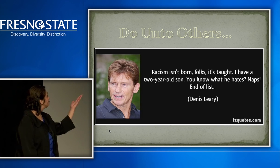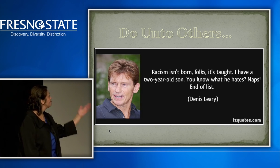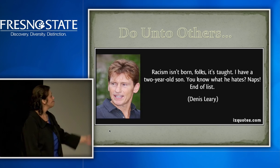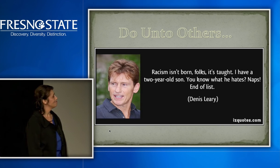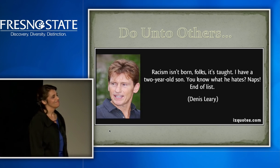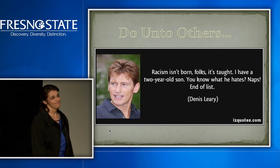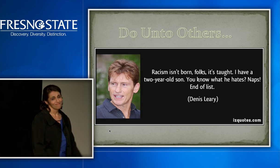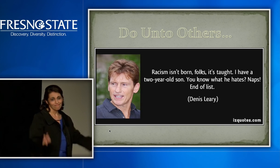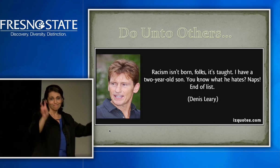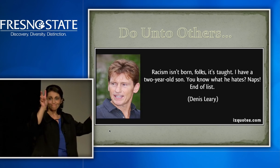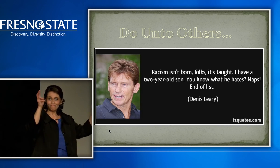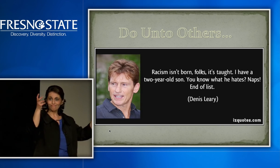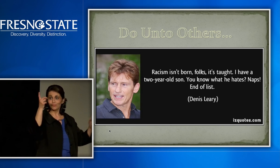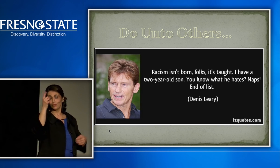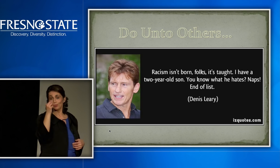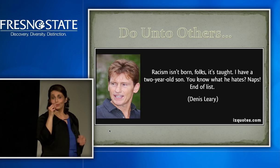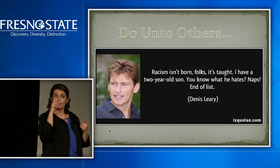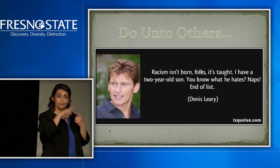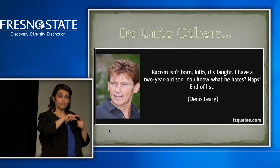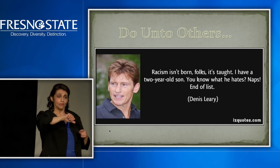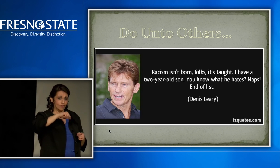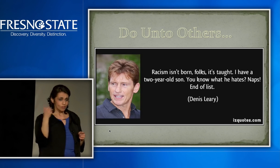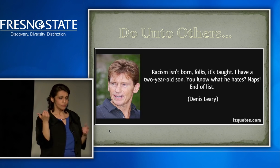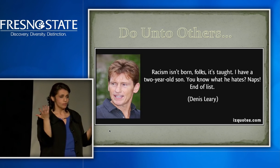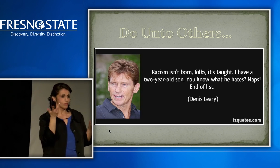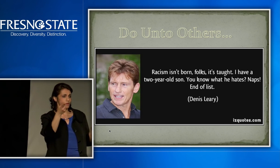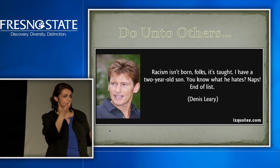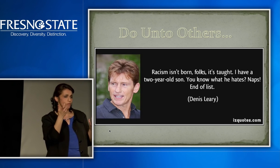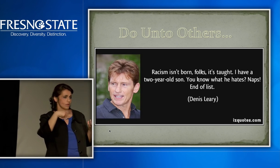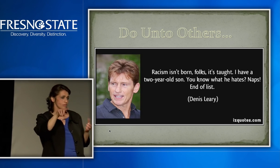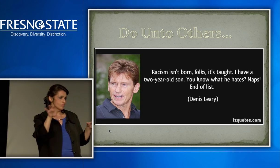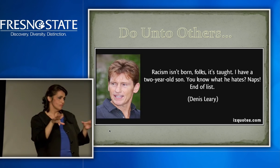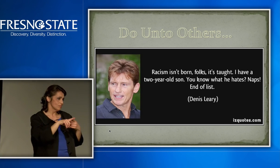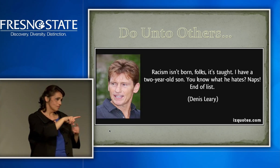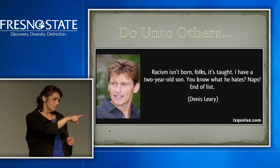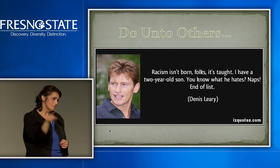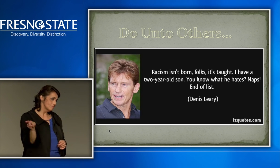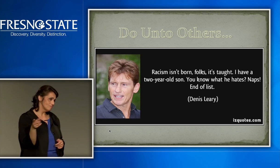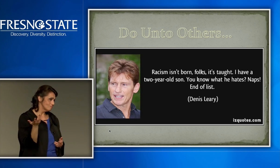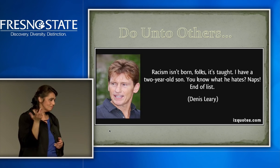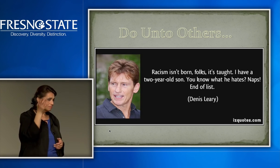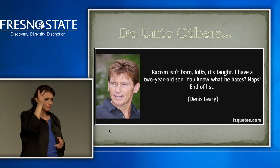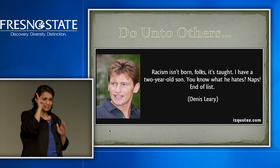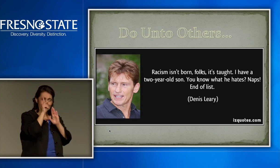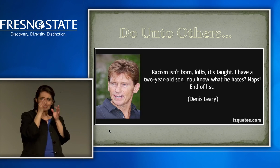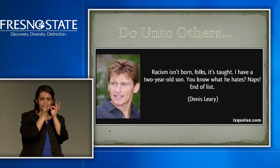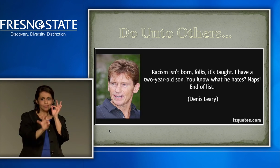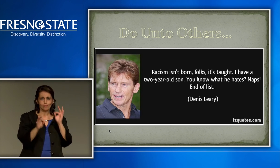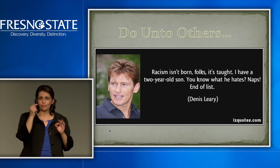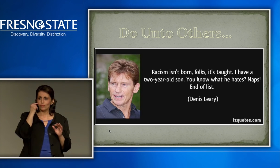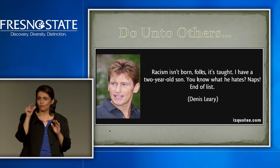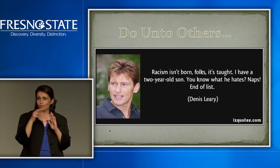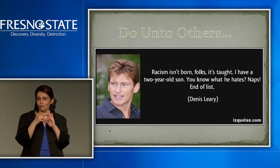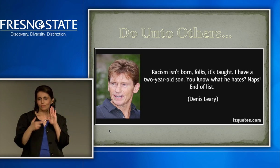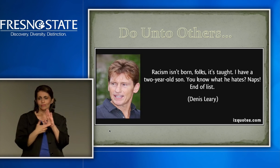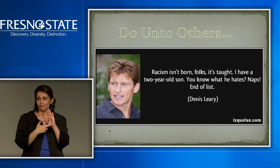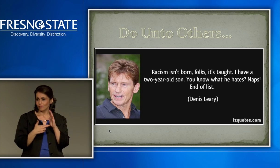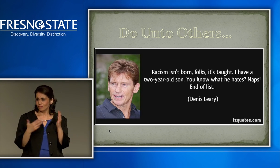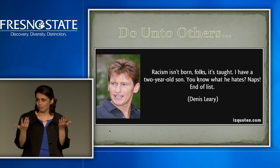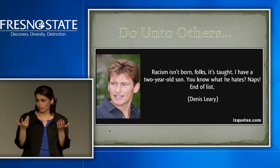"Do unto others, what you would have them do under you."